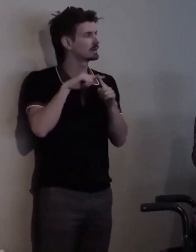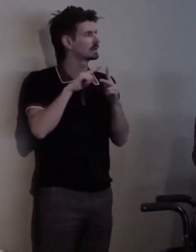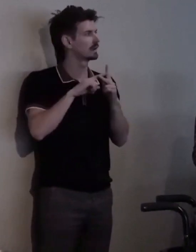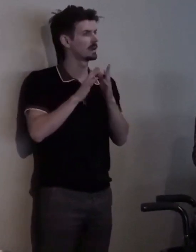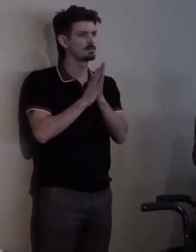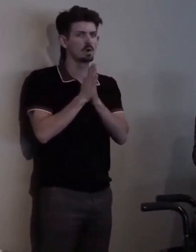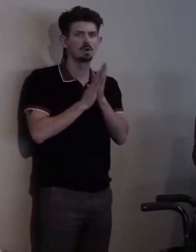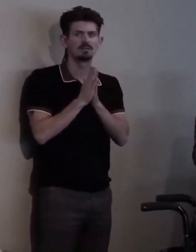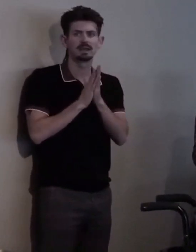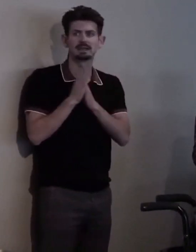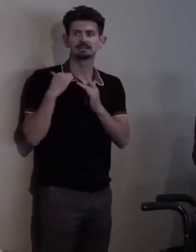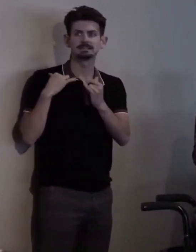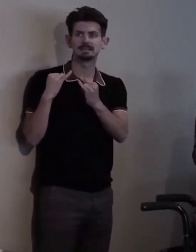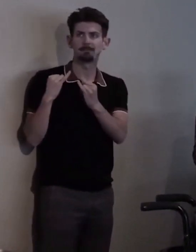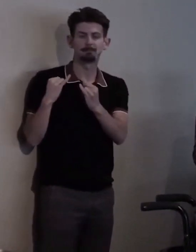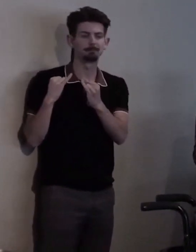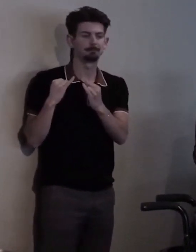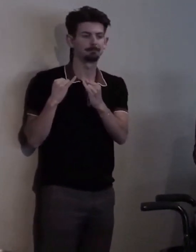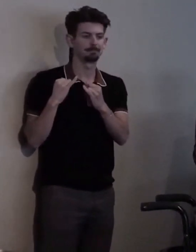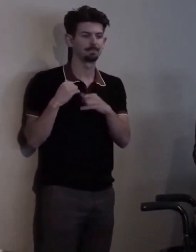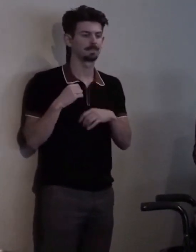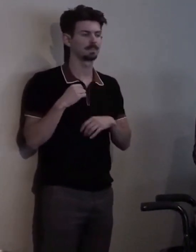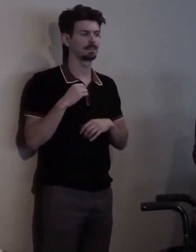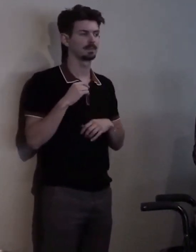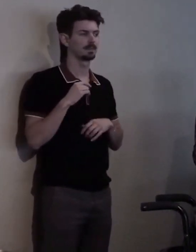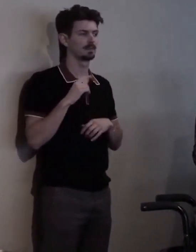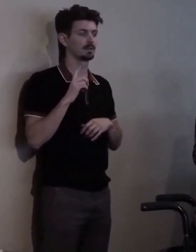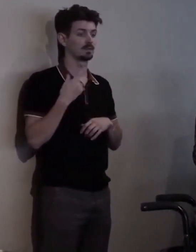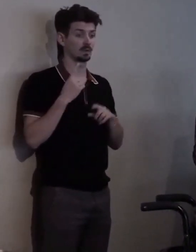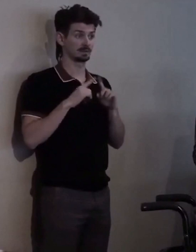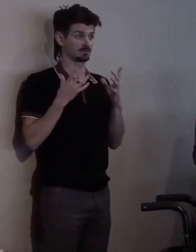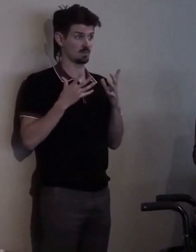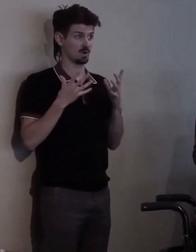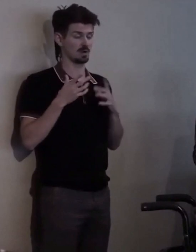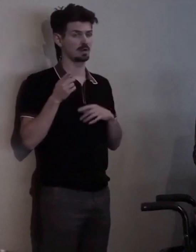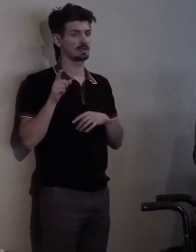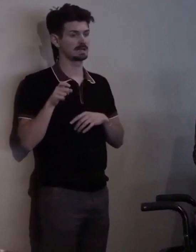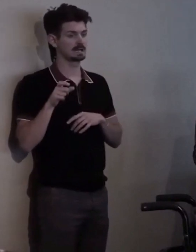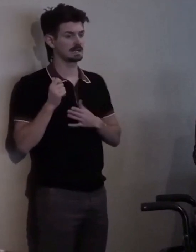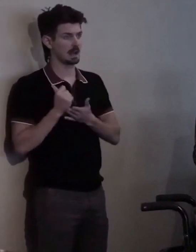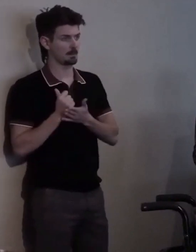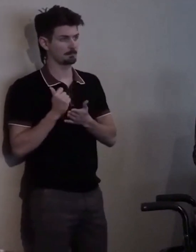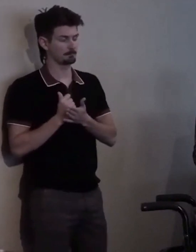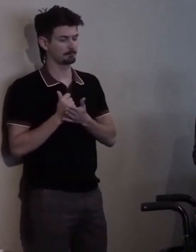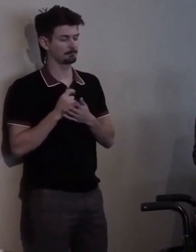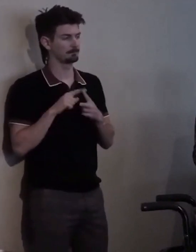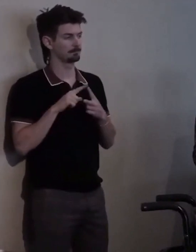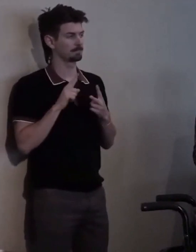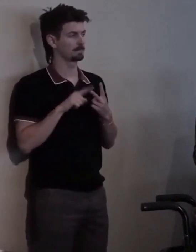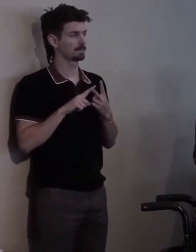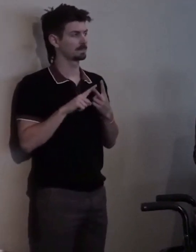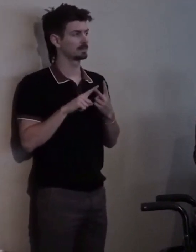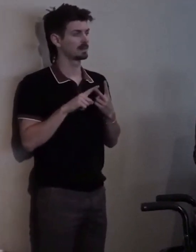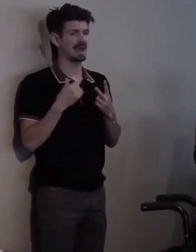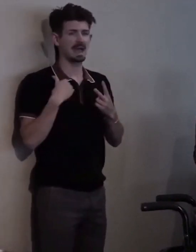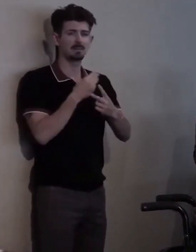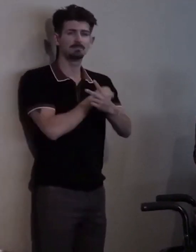The only difference being they needed help, where they had muscular dystrophy,